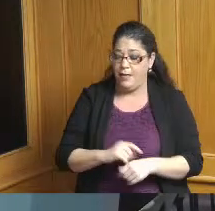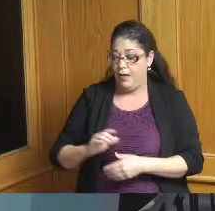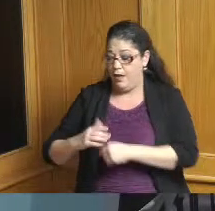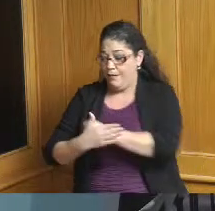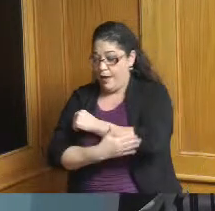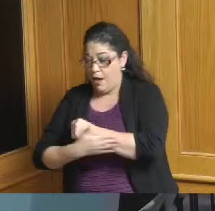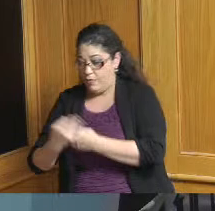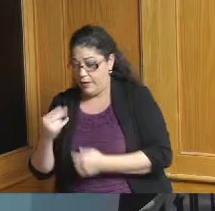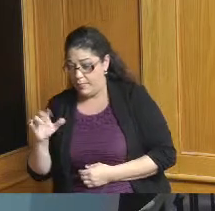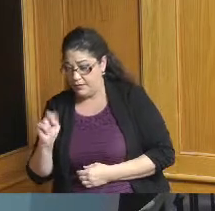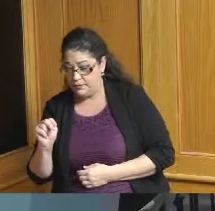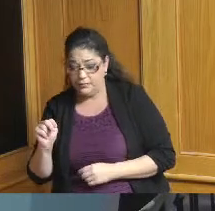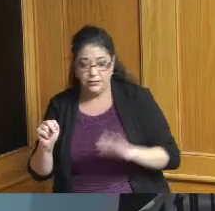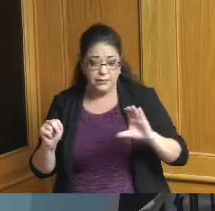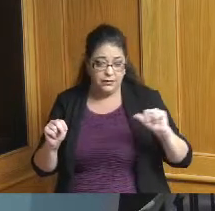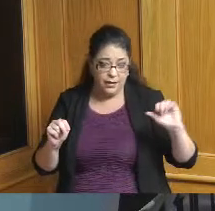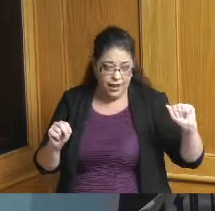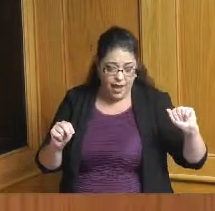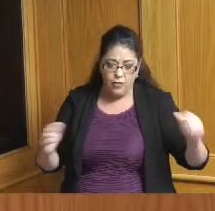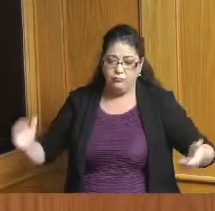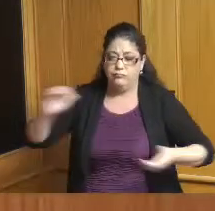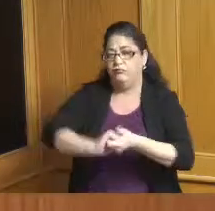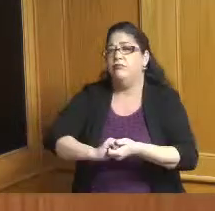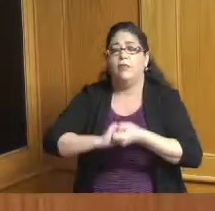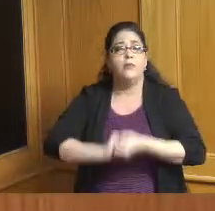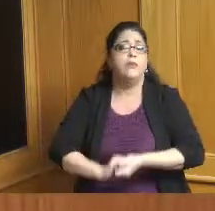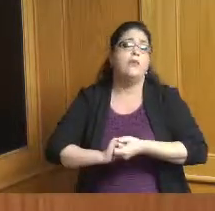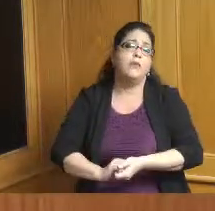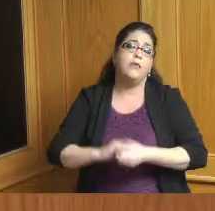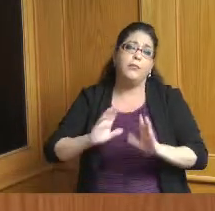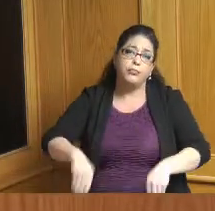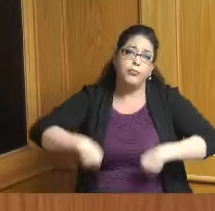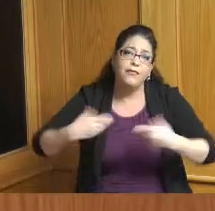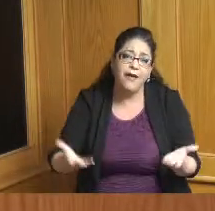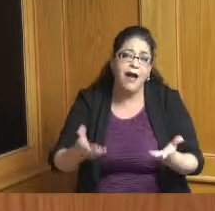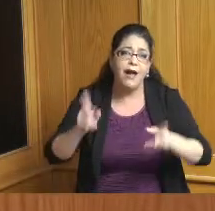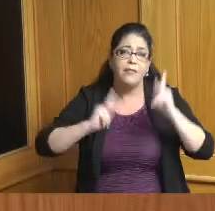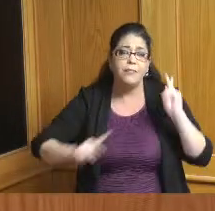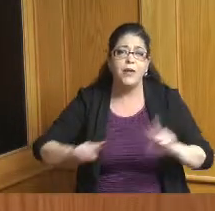because we're doing so much in conjunction with them trying to provide relief because of Covid-19.